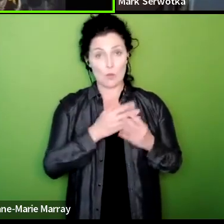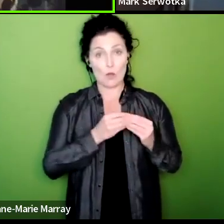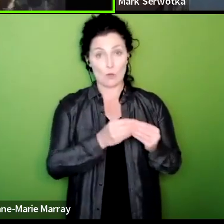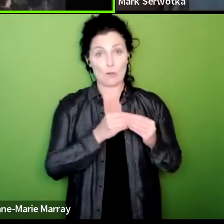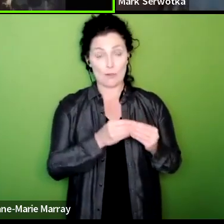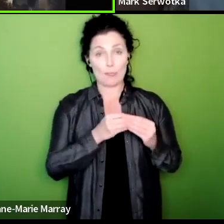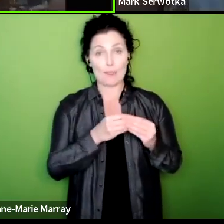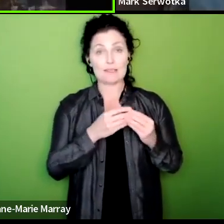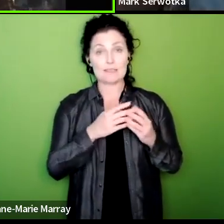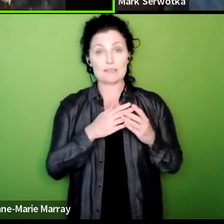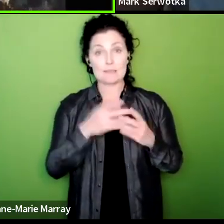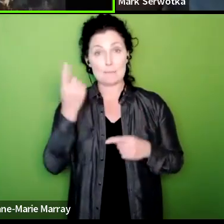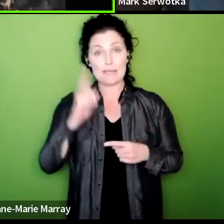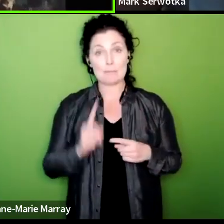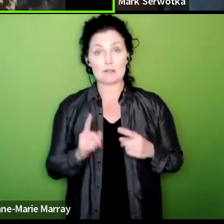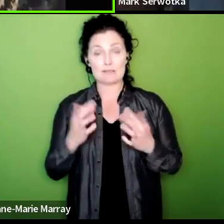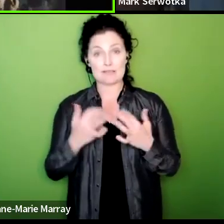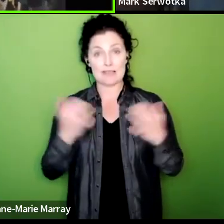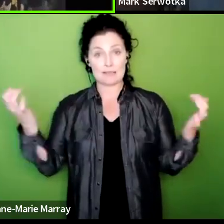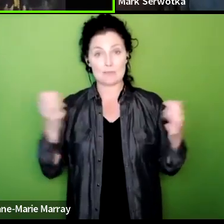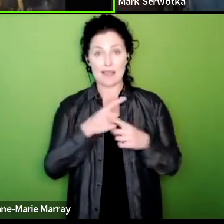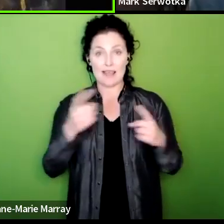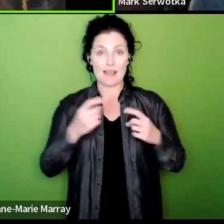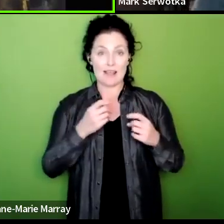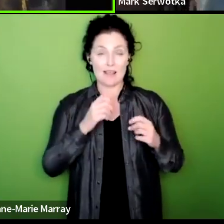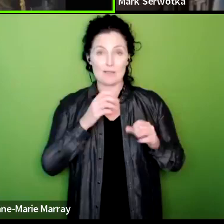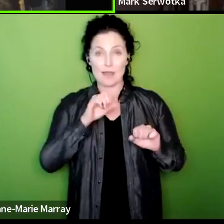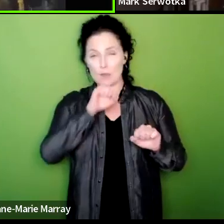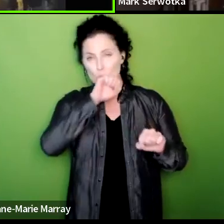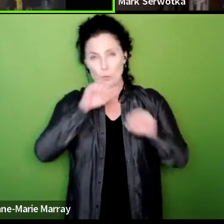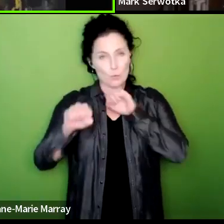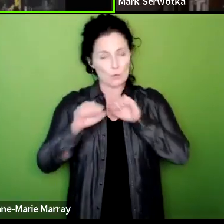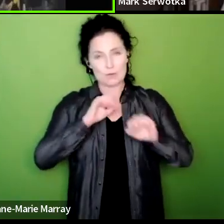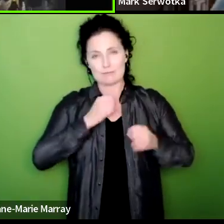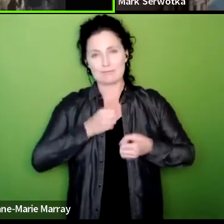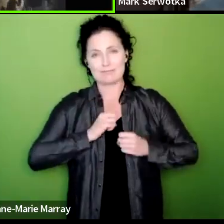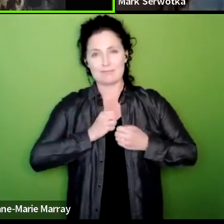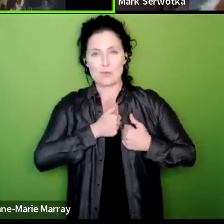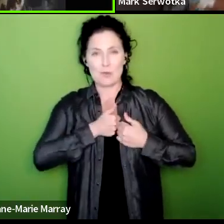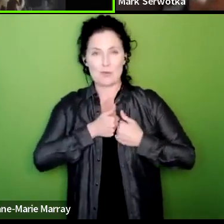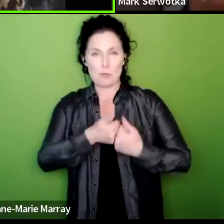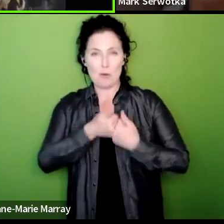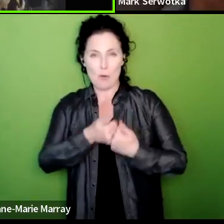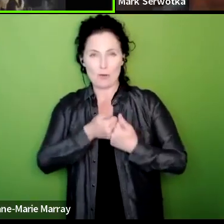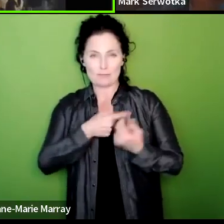steering committee they are sending lots and lots of messages and support to PCS members everywhere